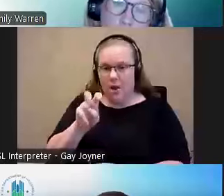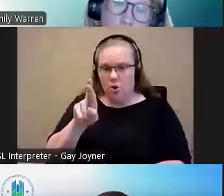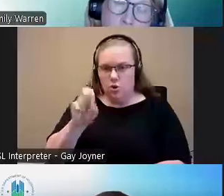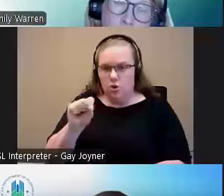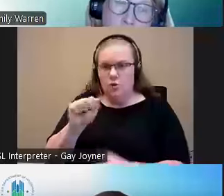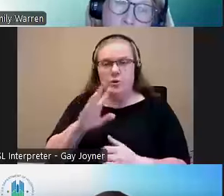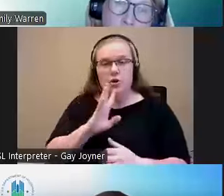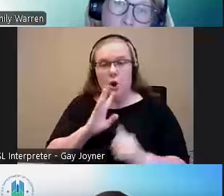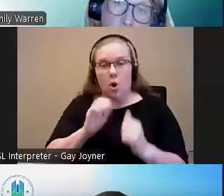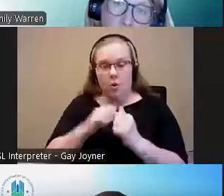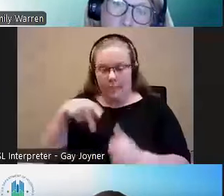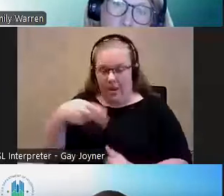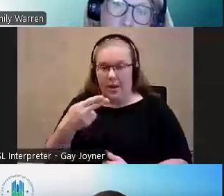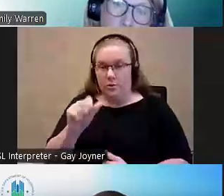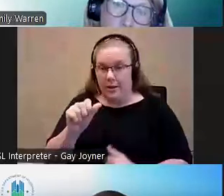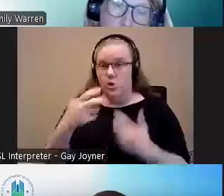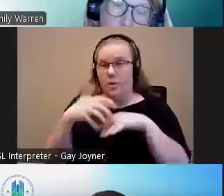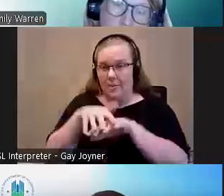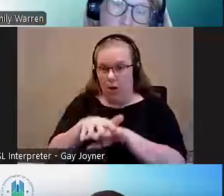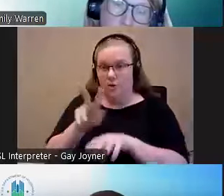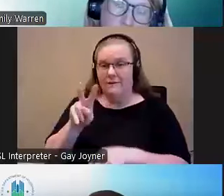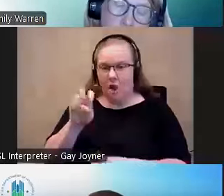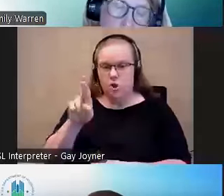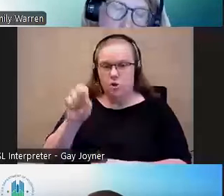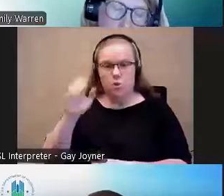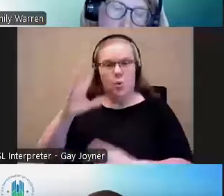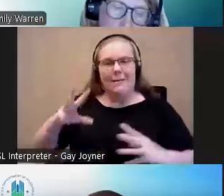who has mainstream vouchers to see if they will adopt a referral preference but they